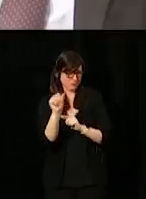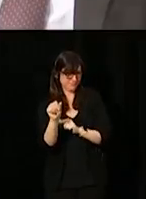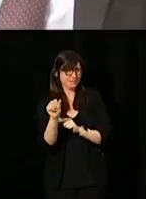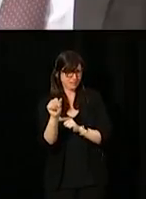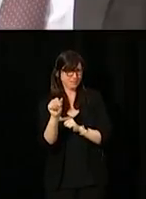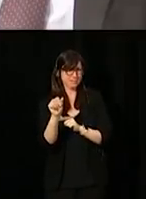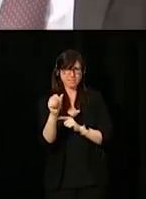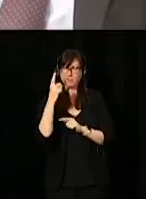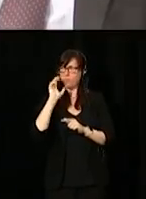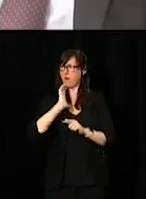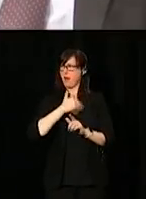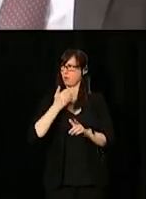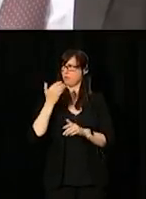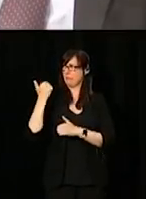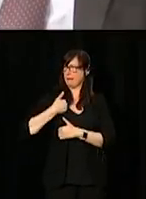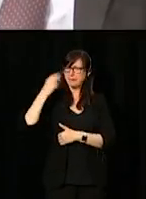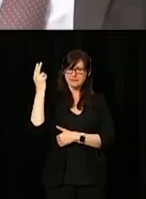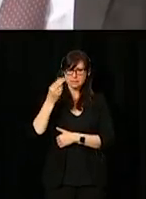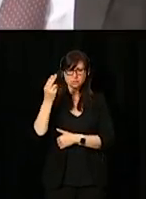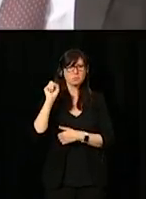in the life of our country and with the public service.